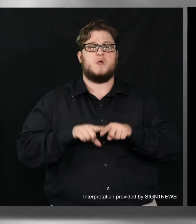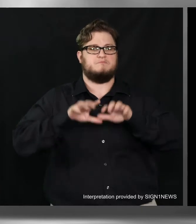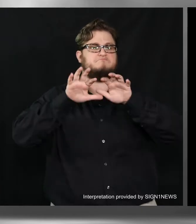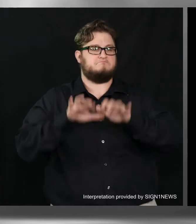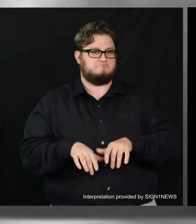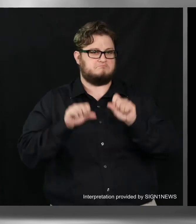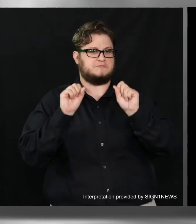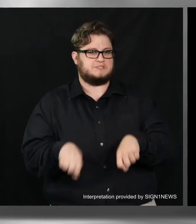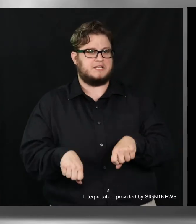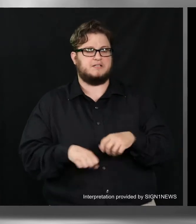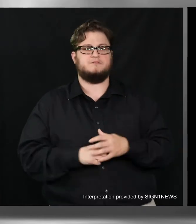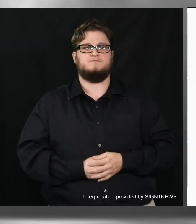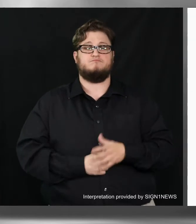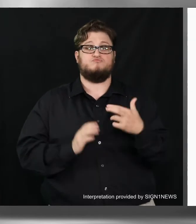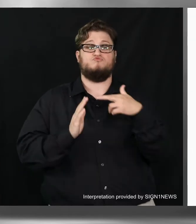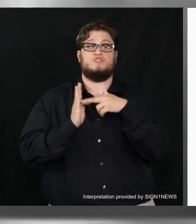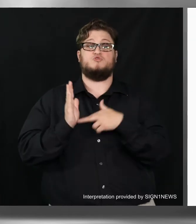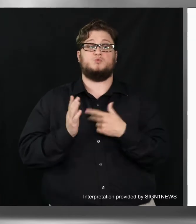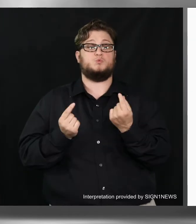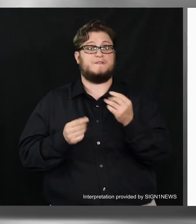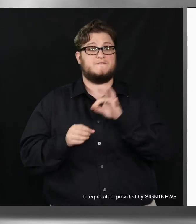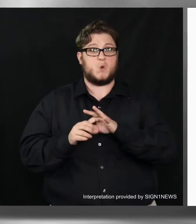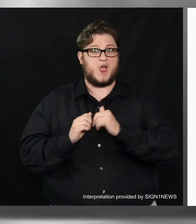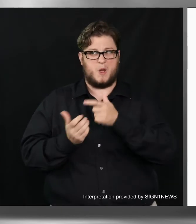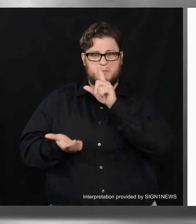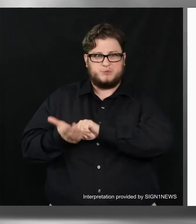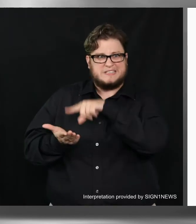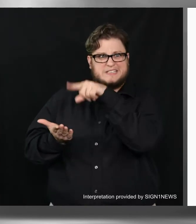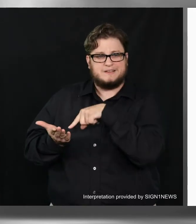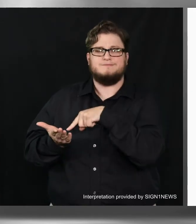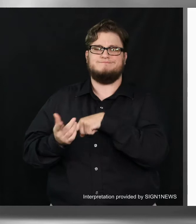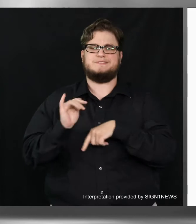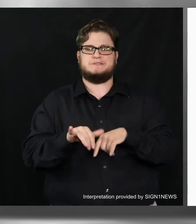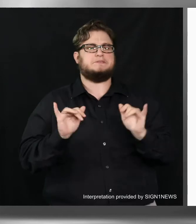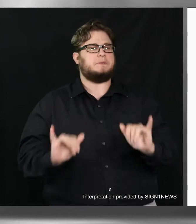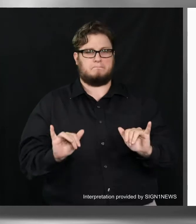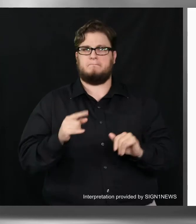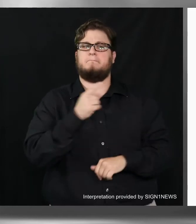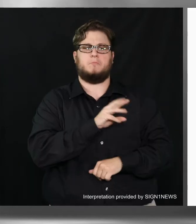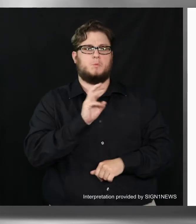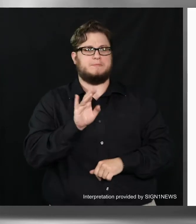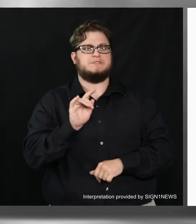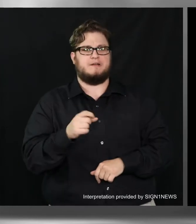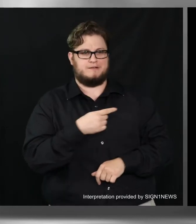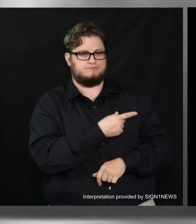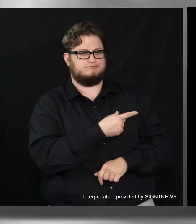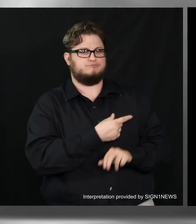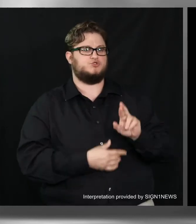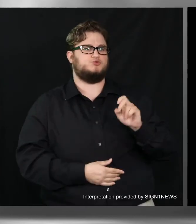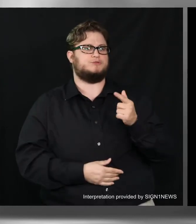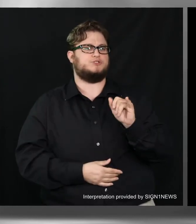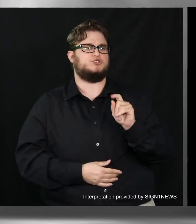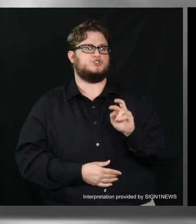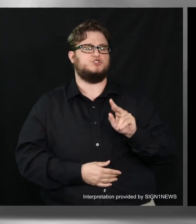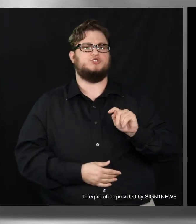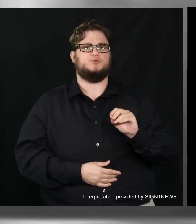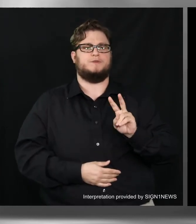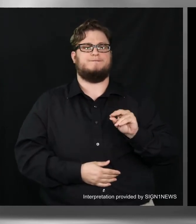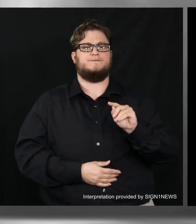To register to vote by printing your application and mailing in go to registertovote.sos.ga.gov